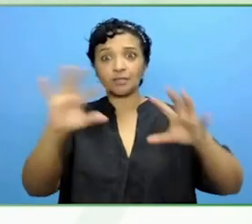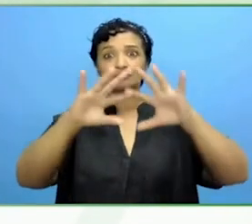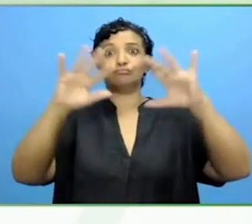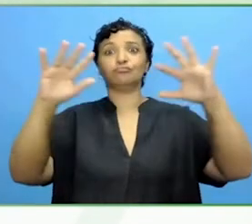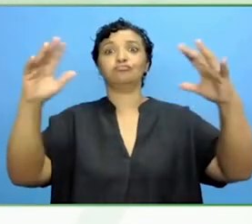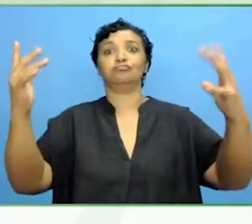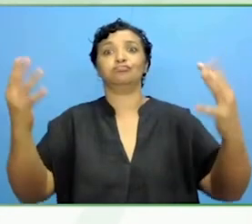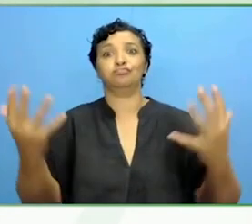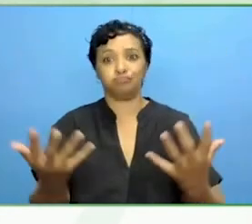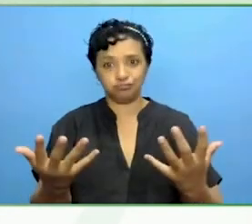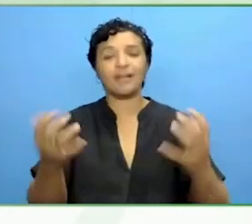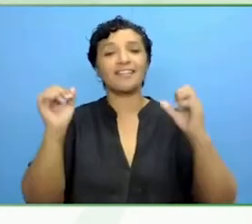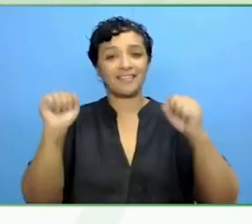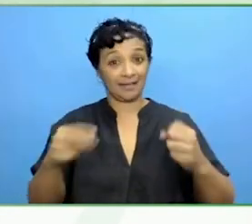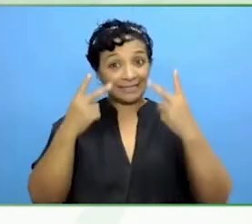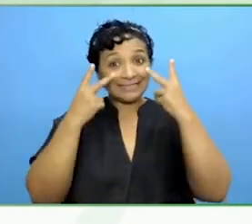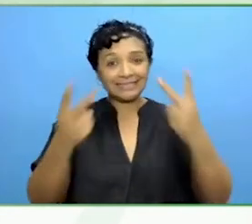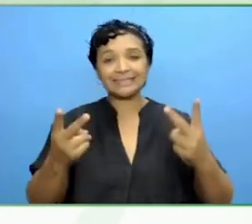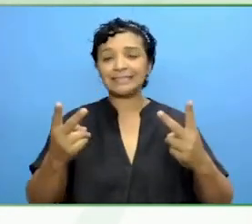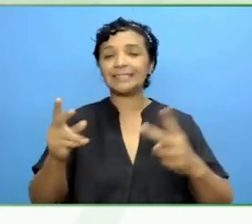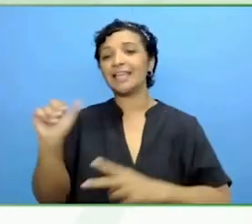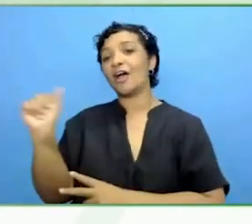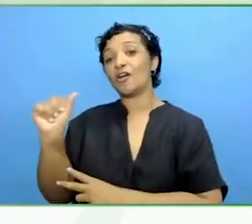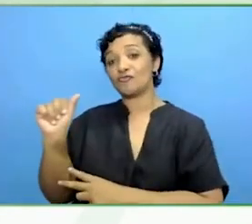You can see the passionate Andria brings and she will give some